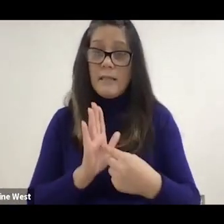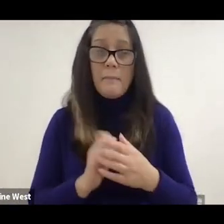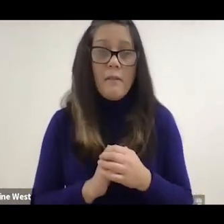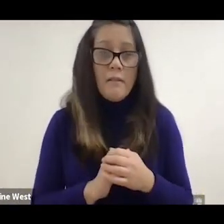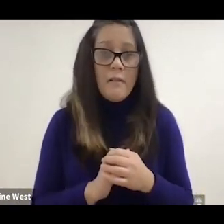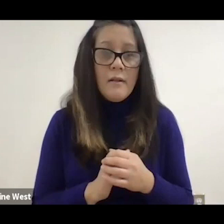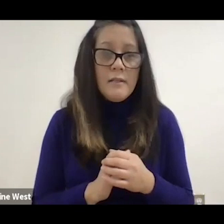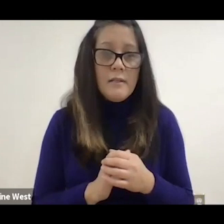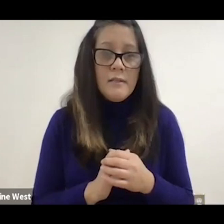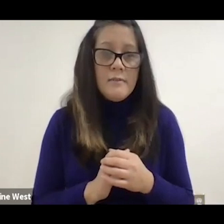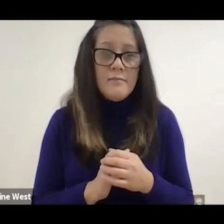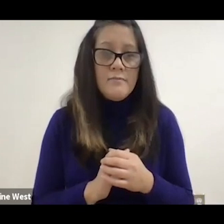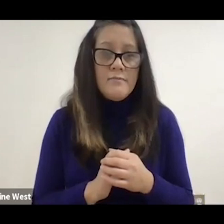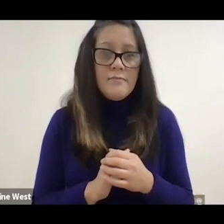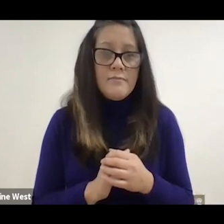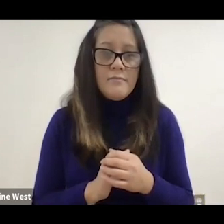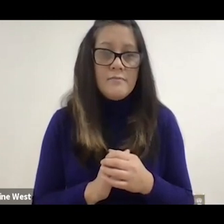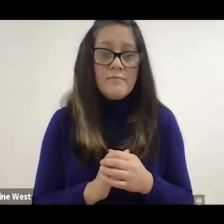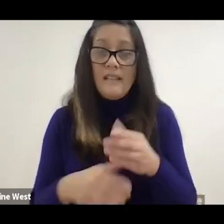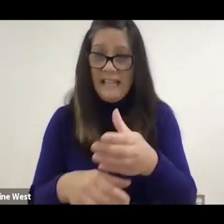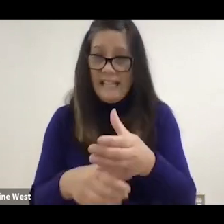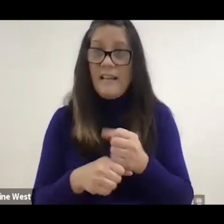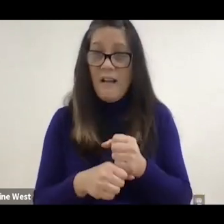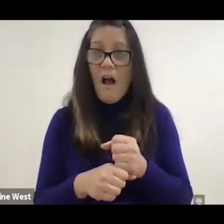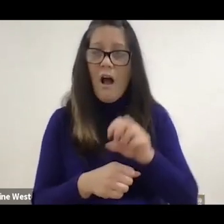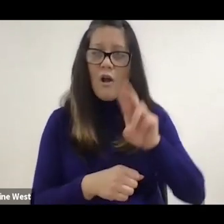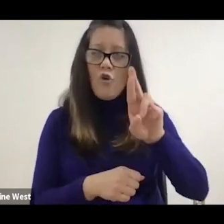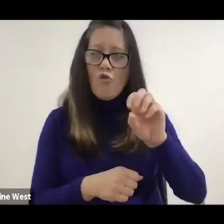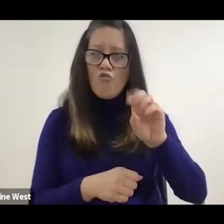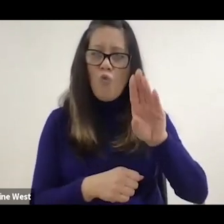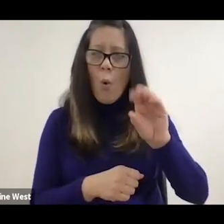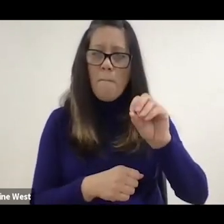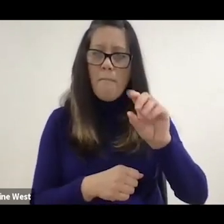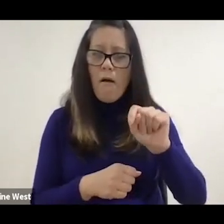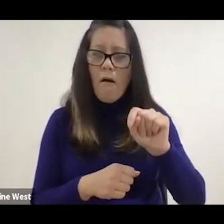who get our robot and he so so